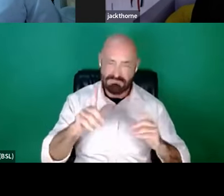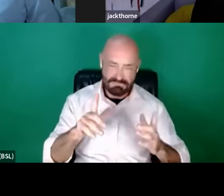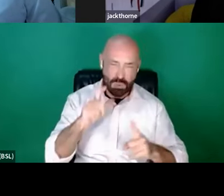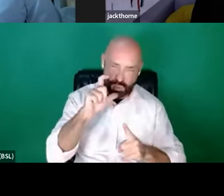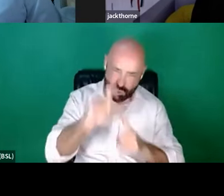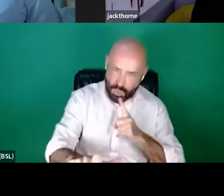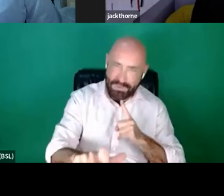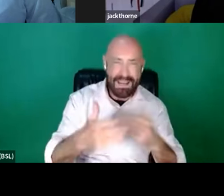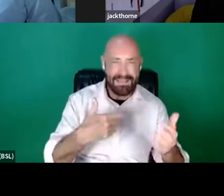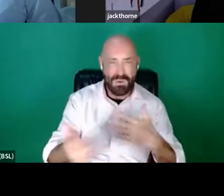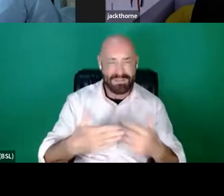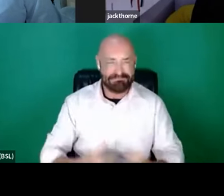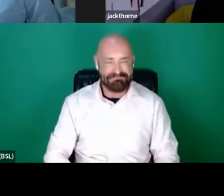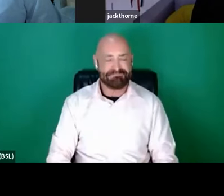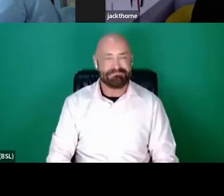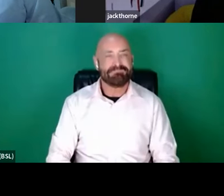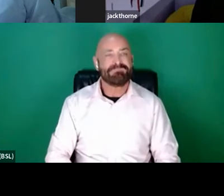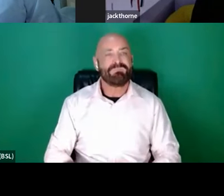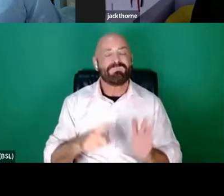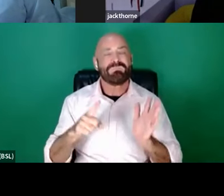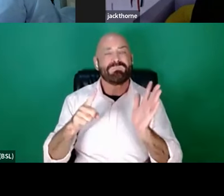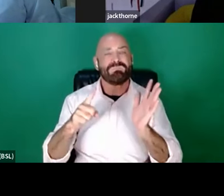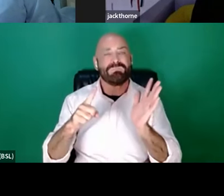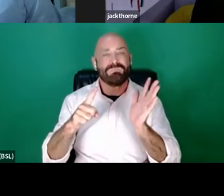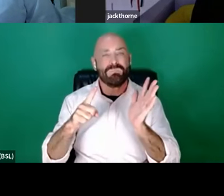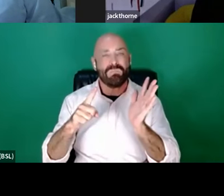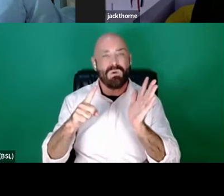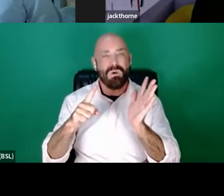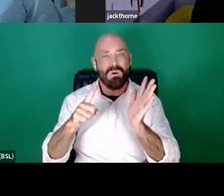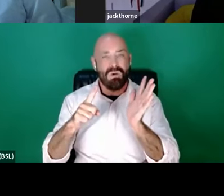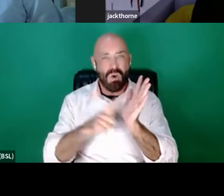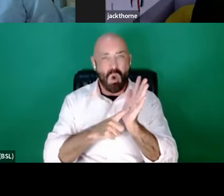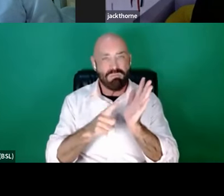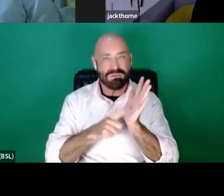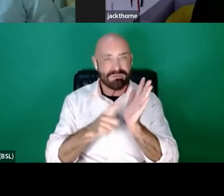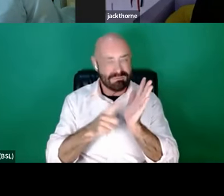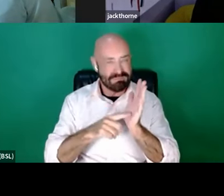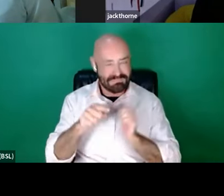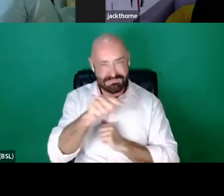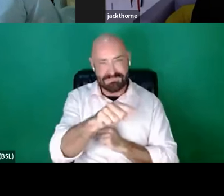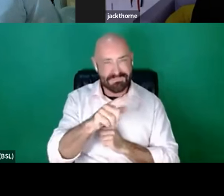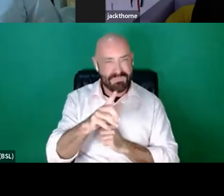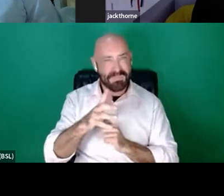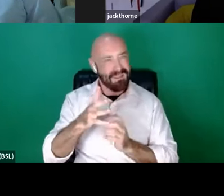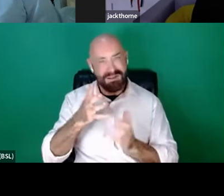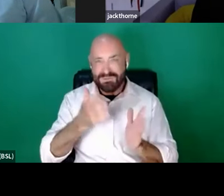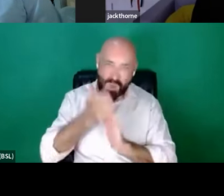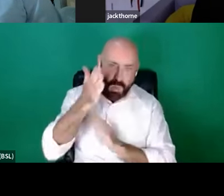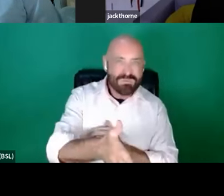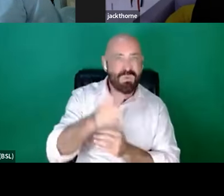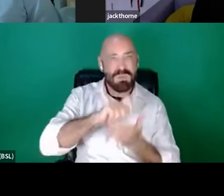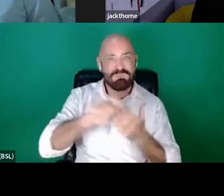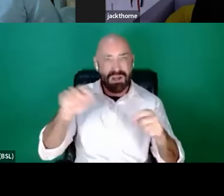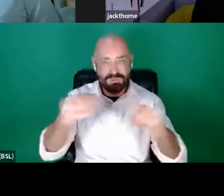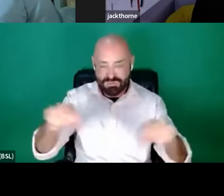Having done a writers' room with you, Ruth.